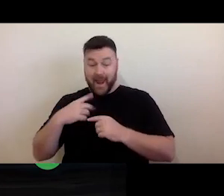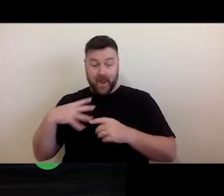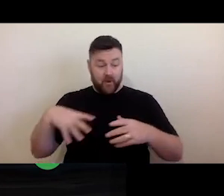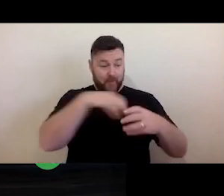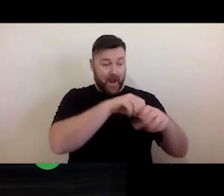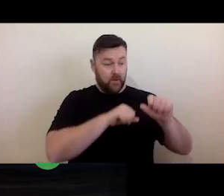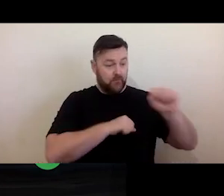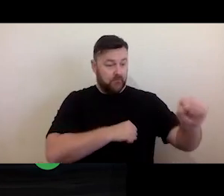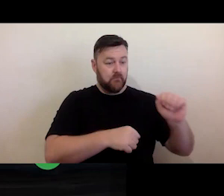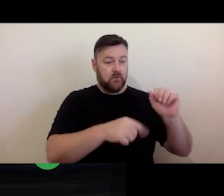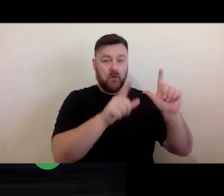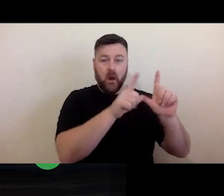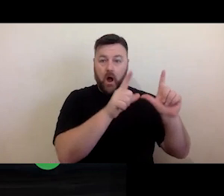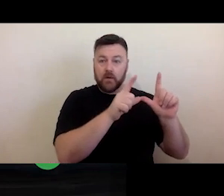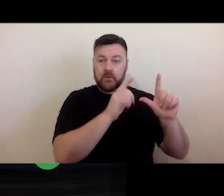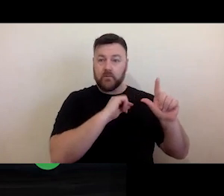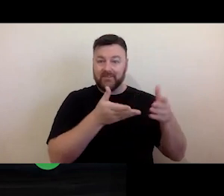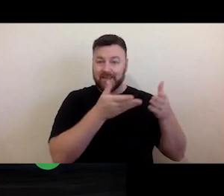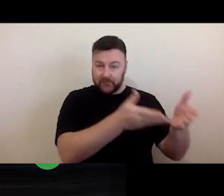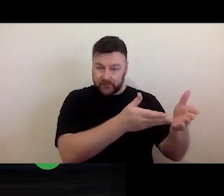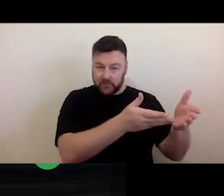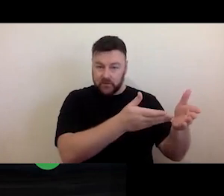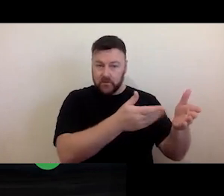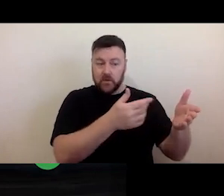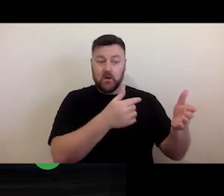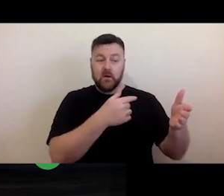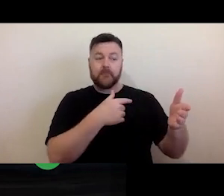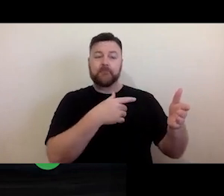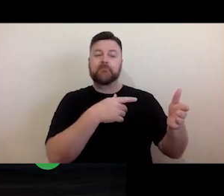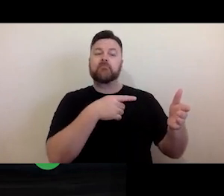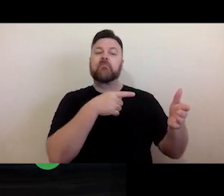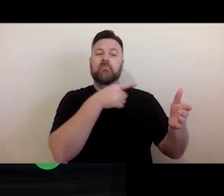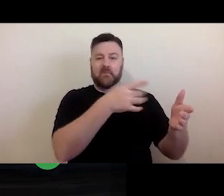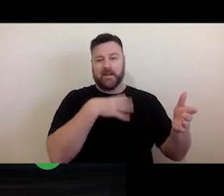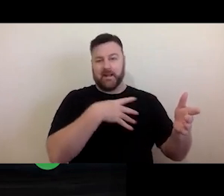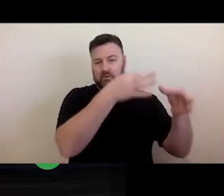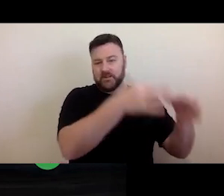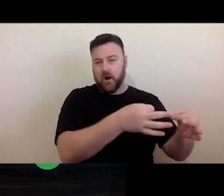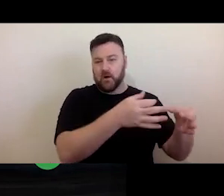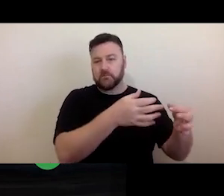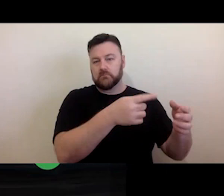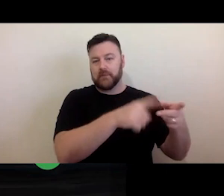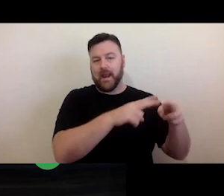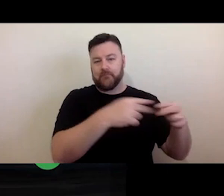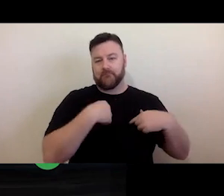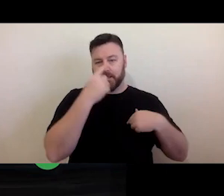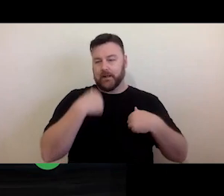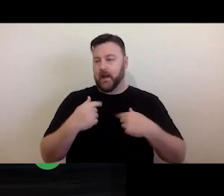falls within the scope of the licence, then it is up to the person you have granted the licence to to determine whether or not they are OK with that use.